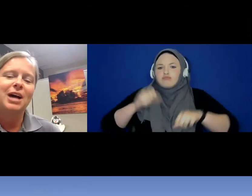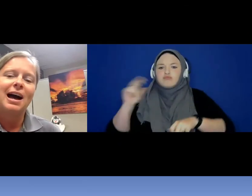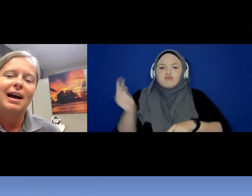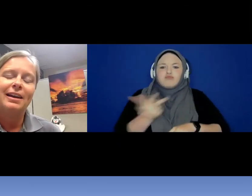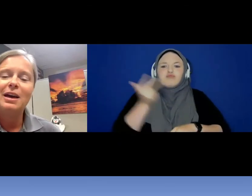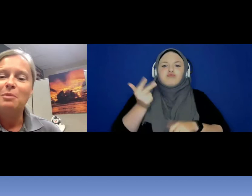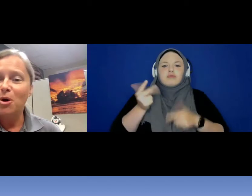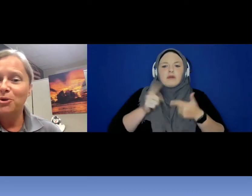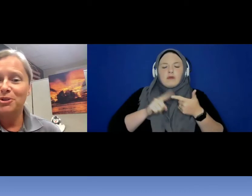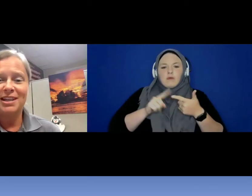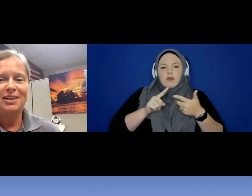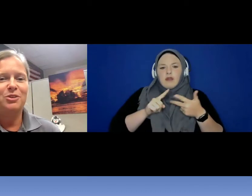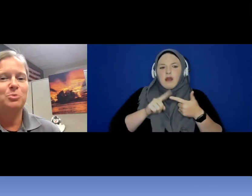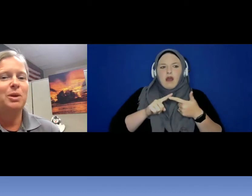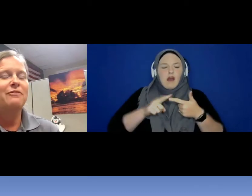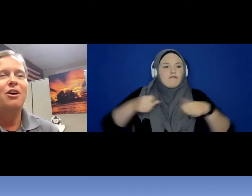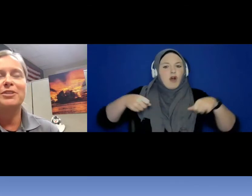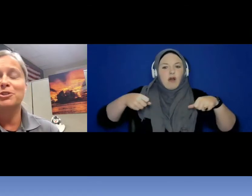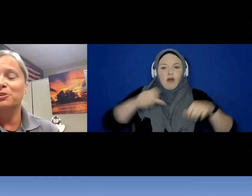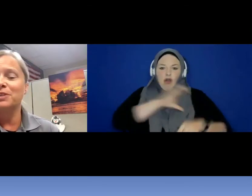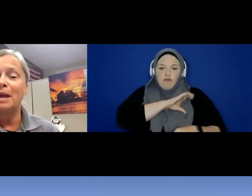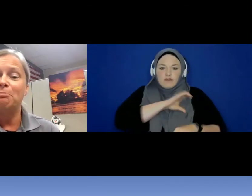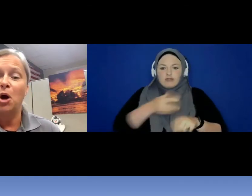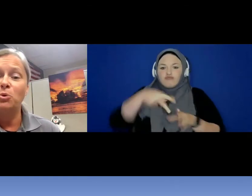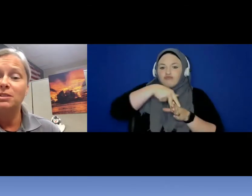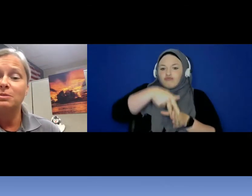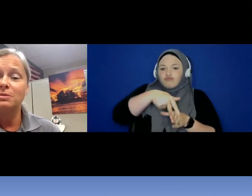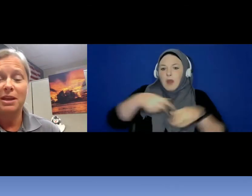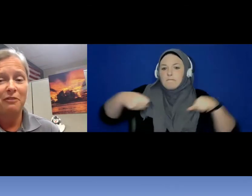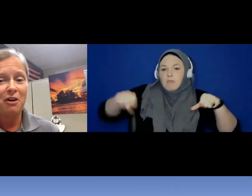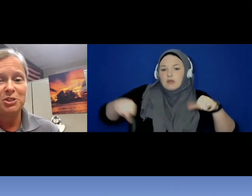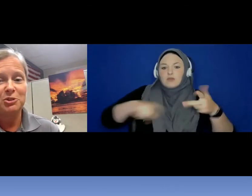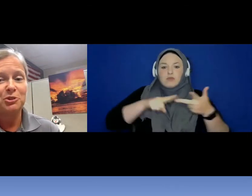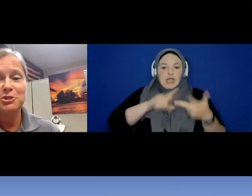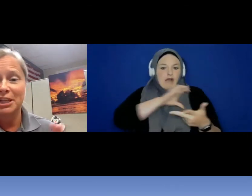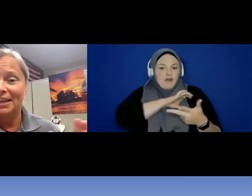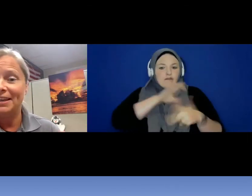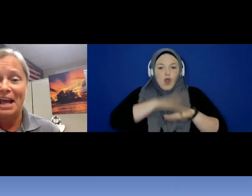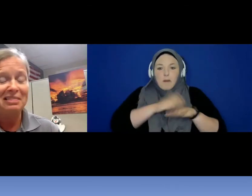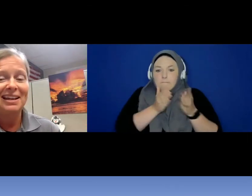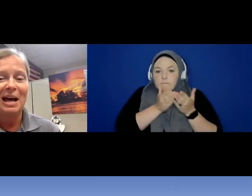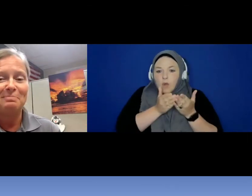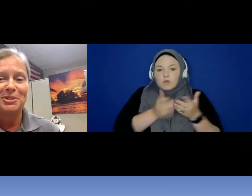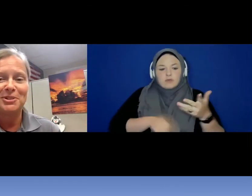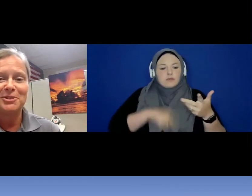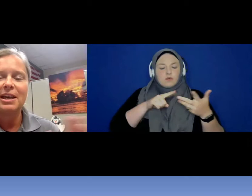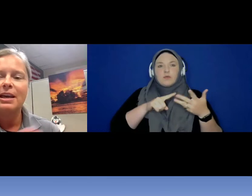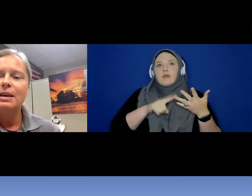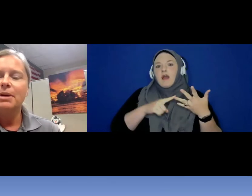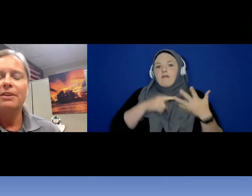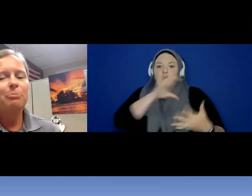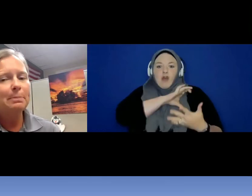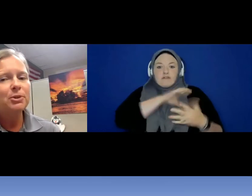on motorcycles, we have officers on boats, we have officers in helicopters. If people